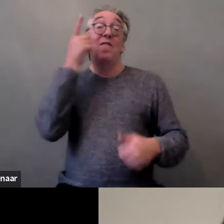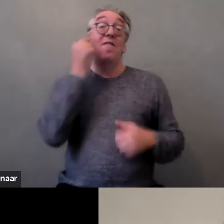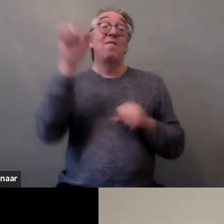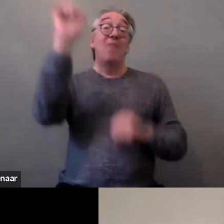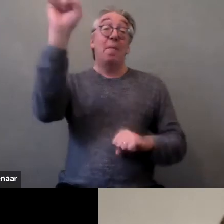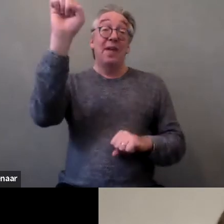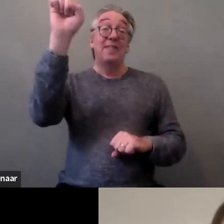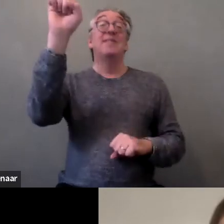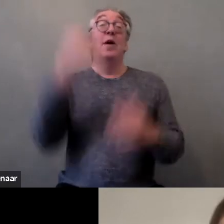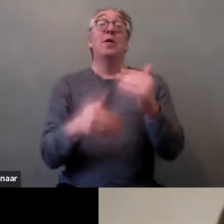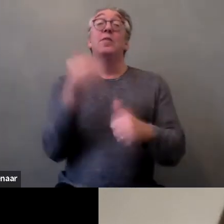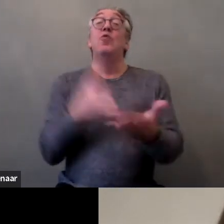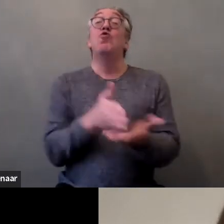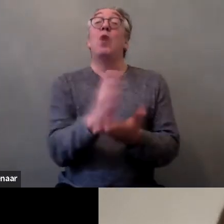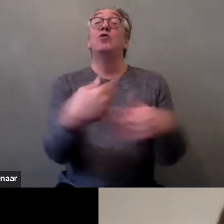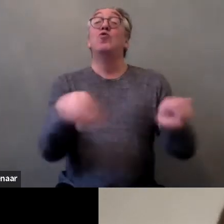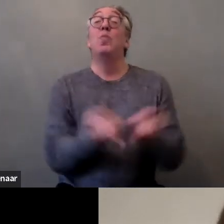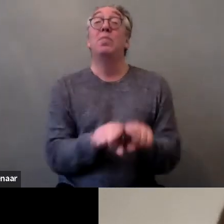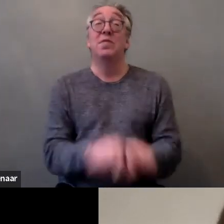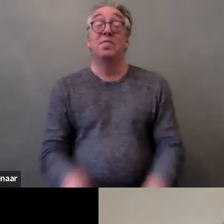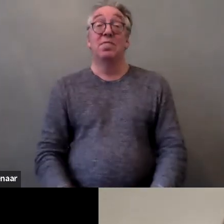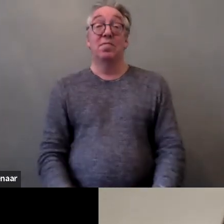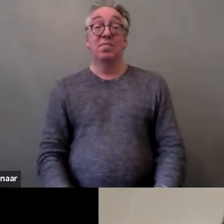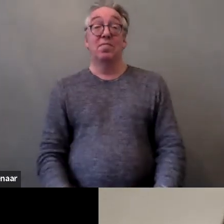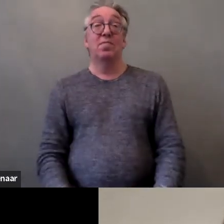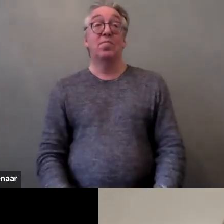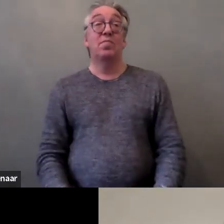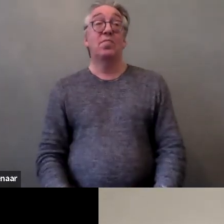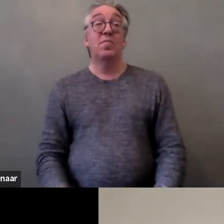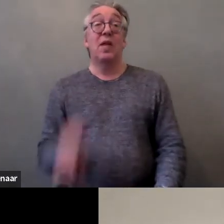and, we are located in Poland, a country where the government announced